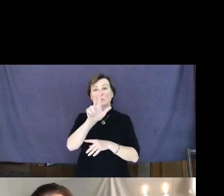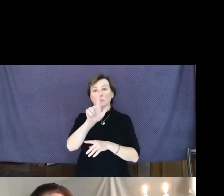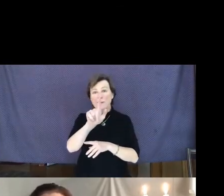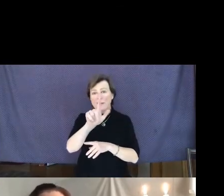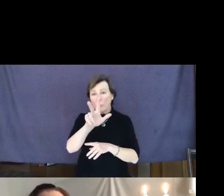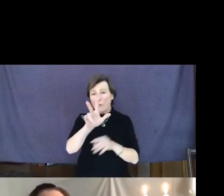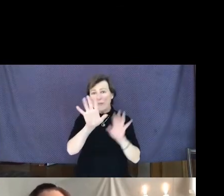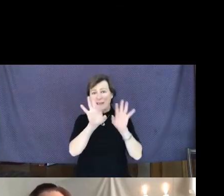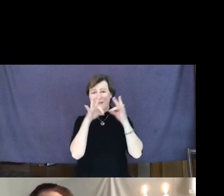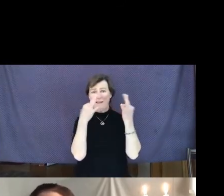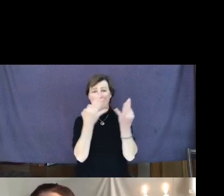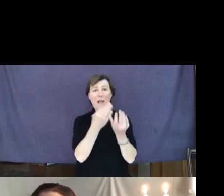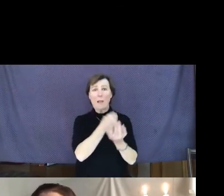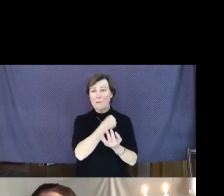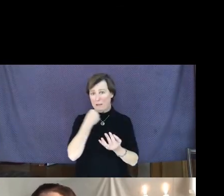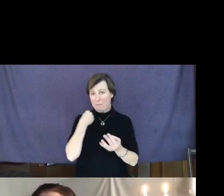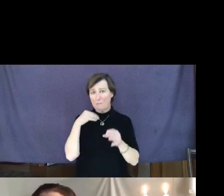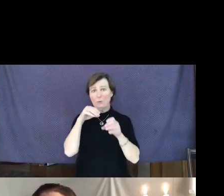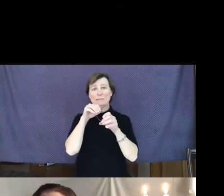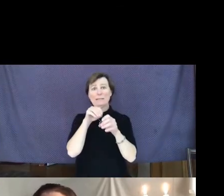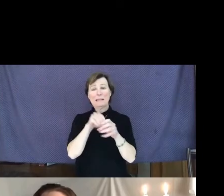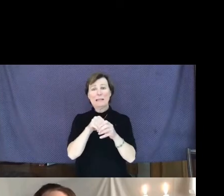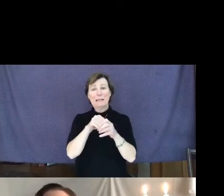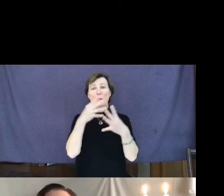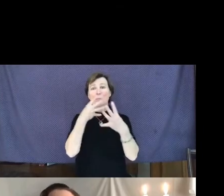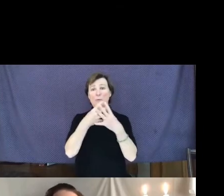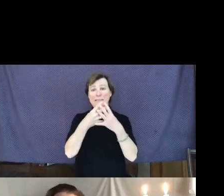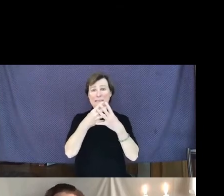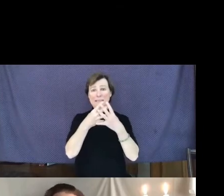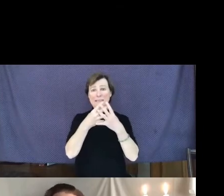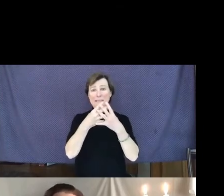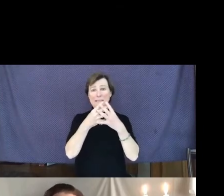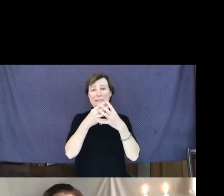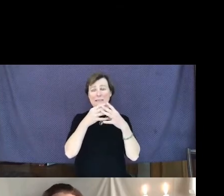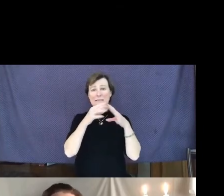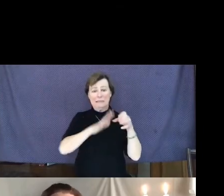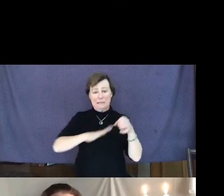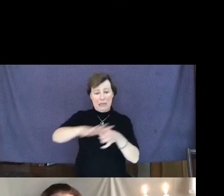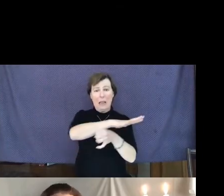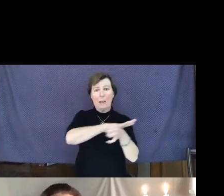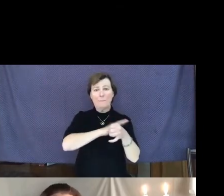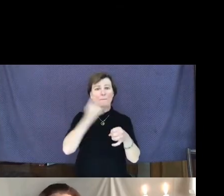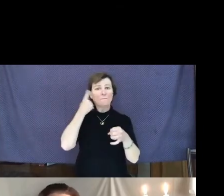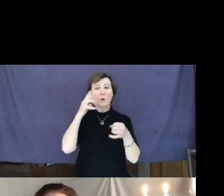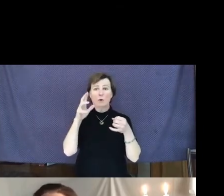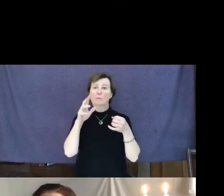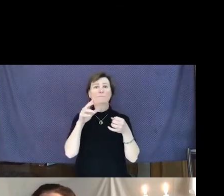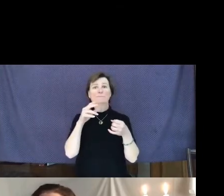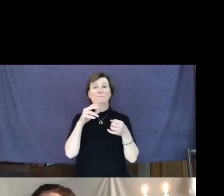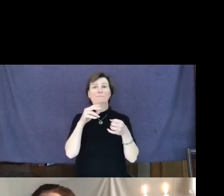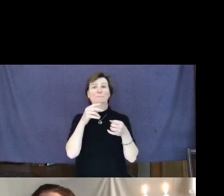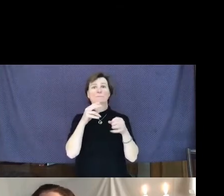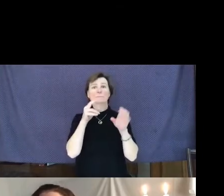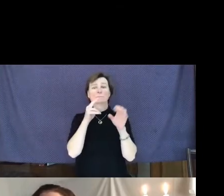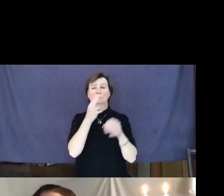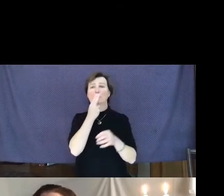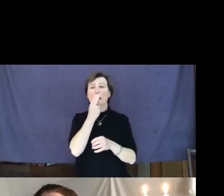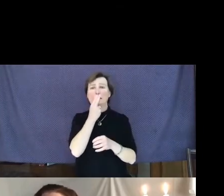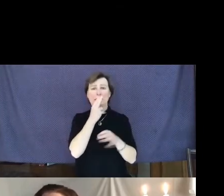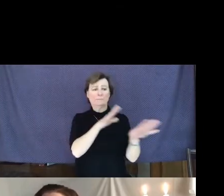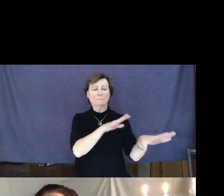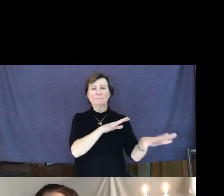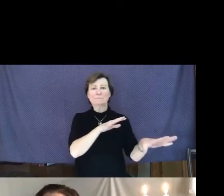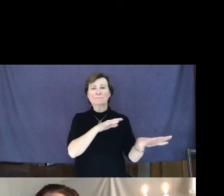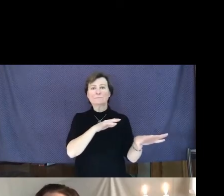in concentration camps, most people are good. He wanted to tell his story